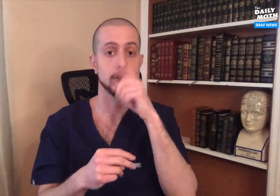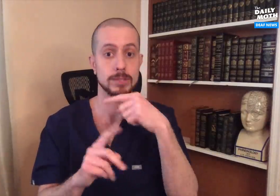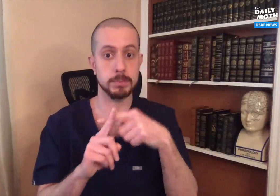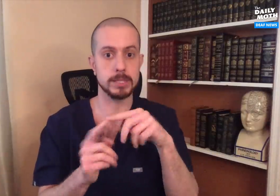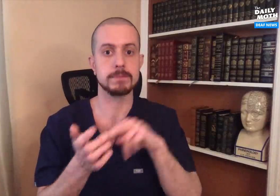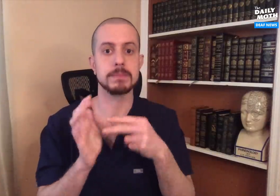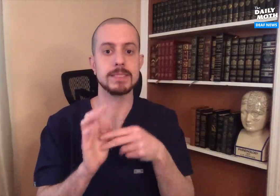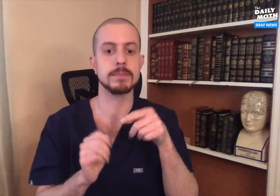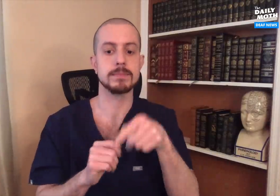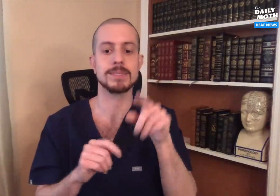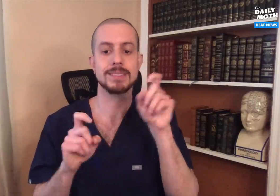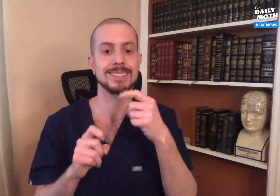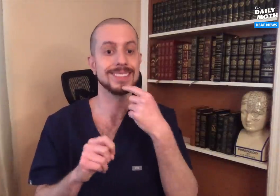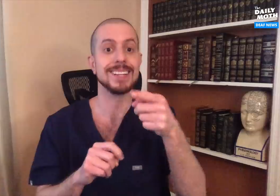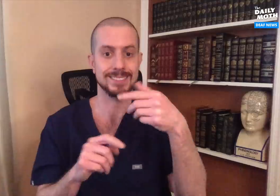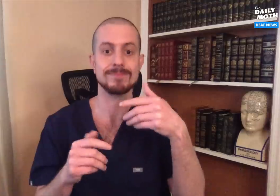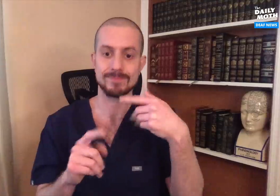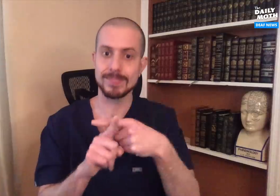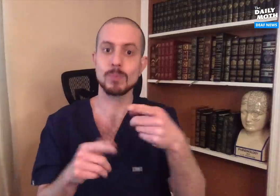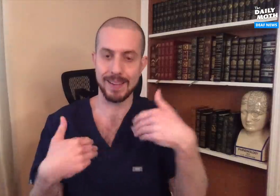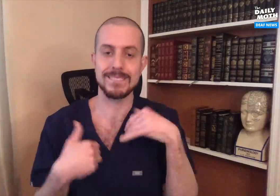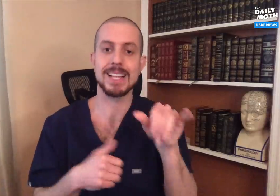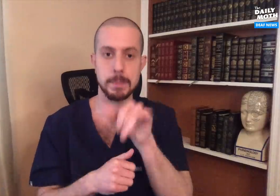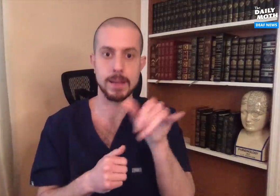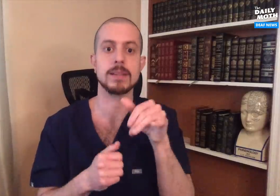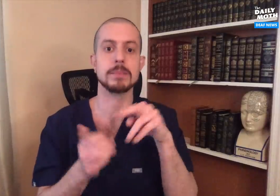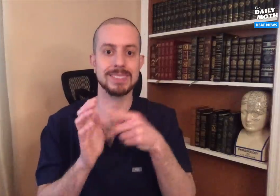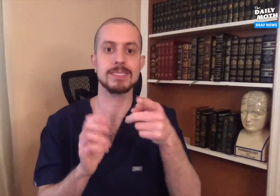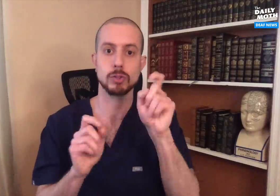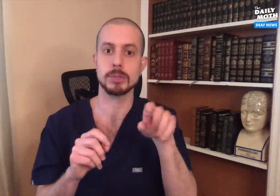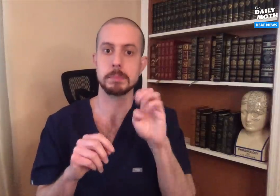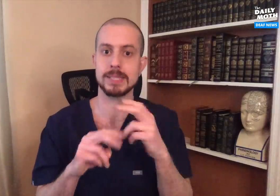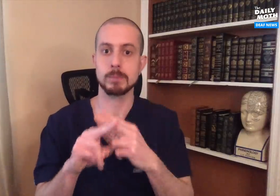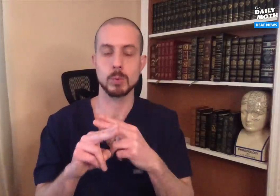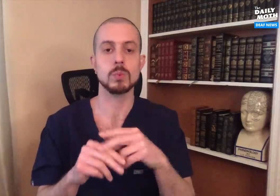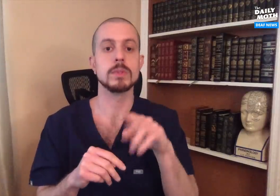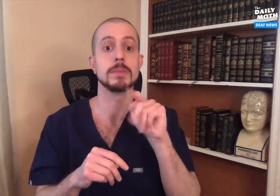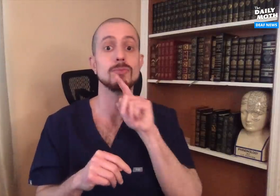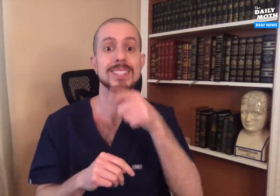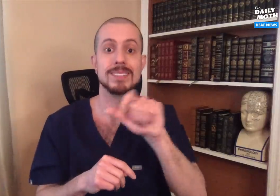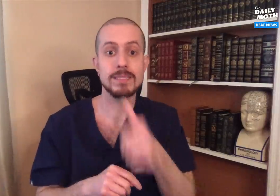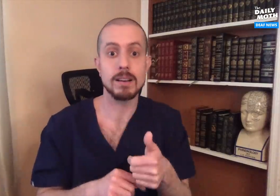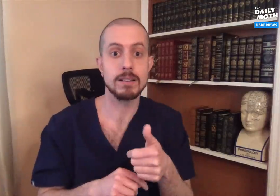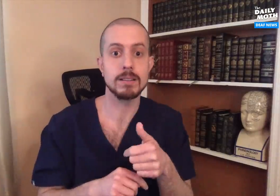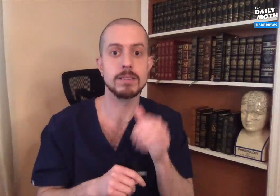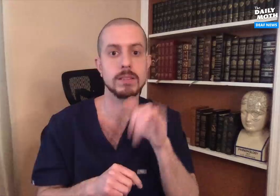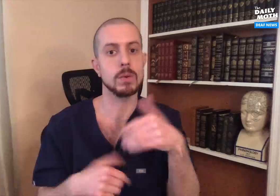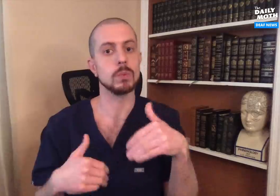A false positive is when you test positive for antibodies, which means you have developed an immunity, but actually you have not.